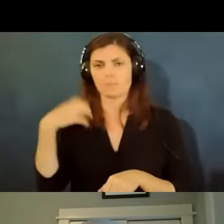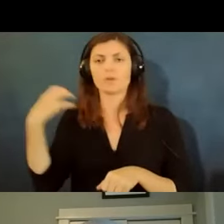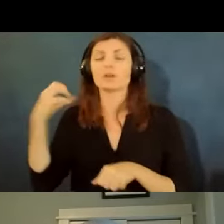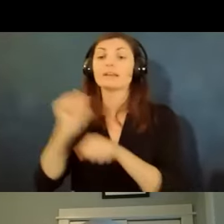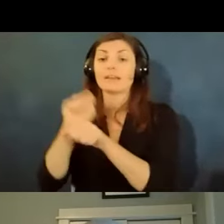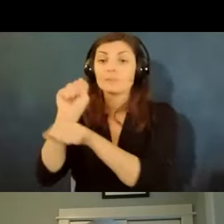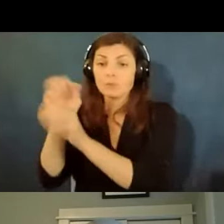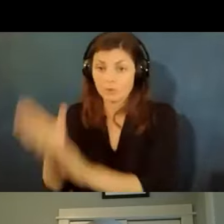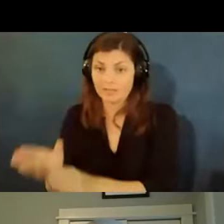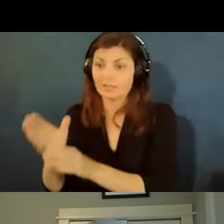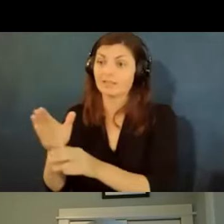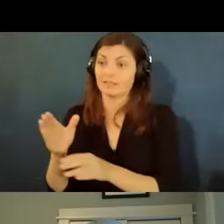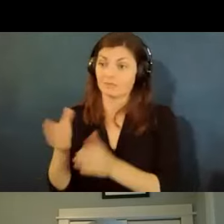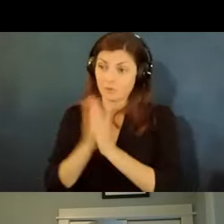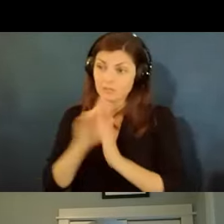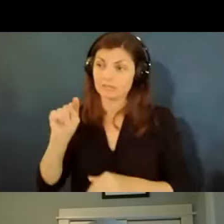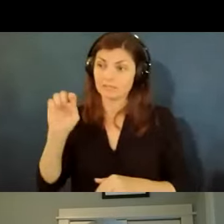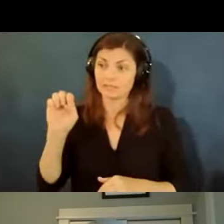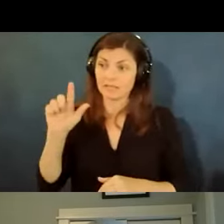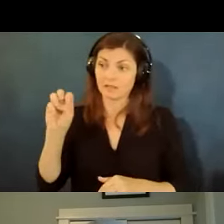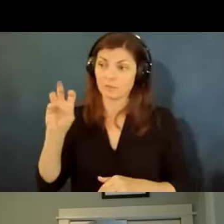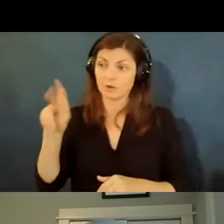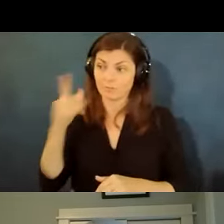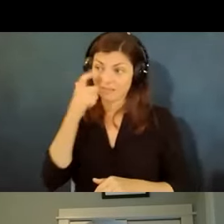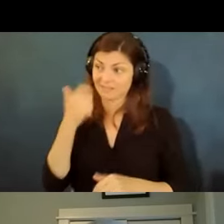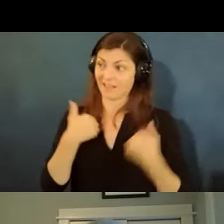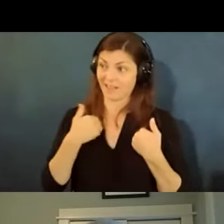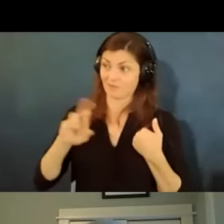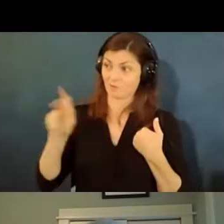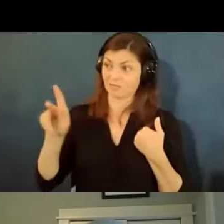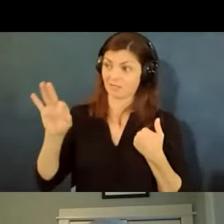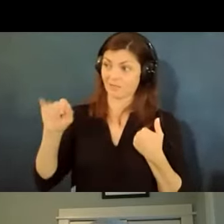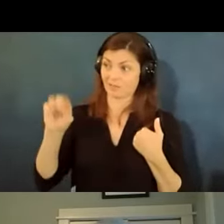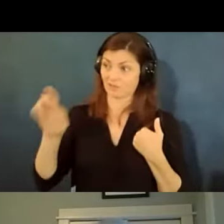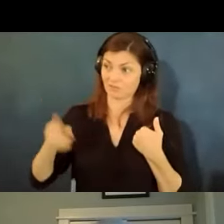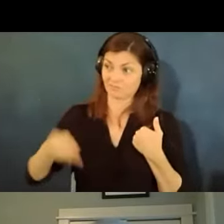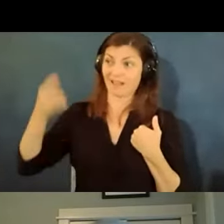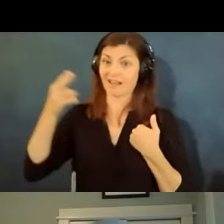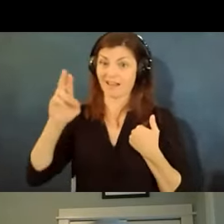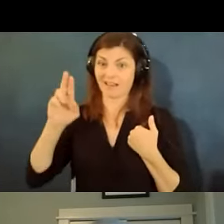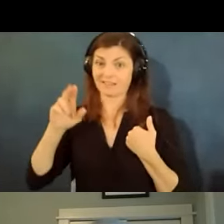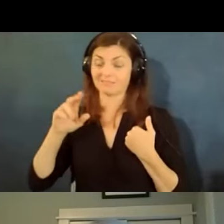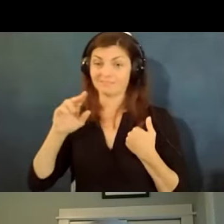we've talked about that and the answer generally is yes but again it depends can you do the